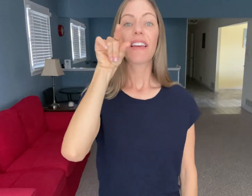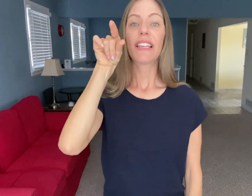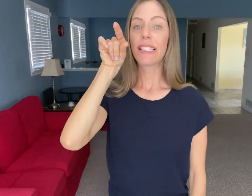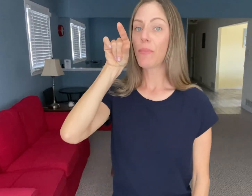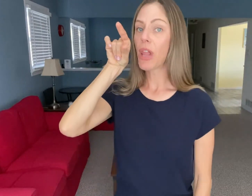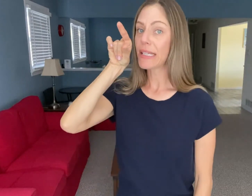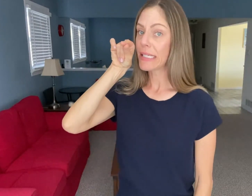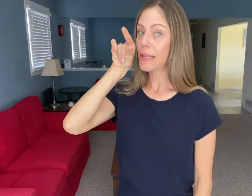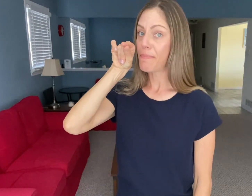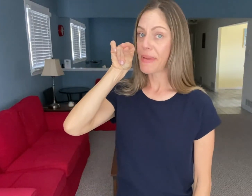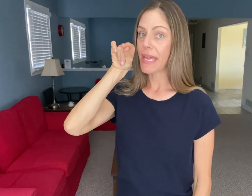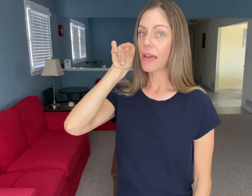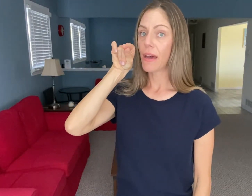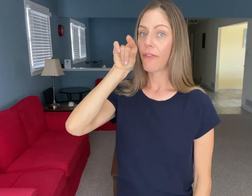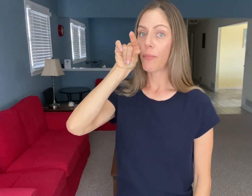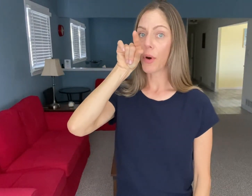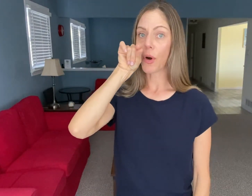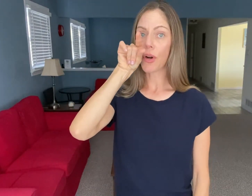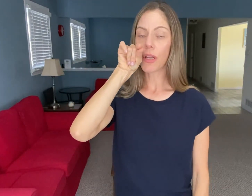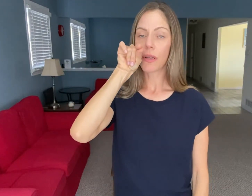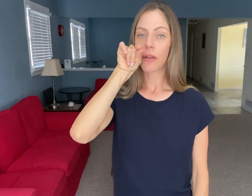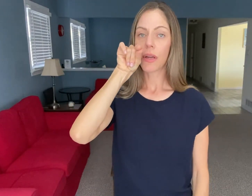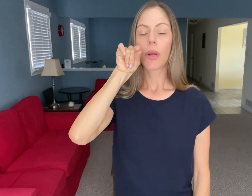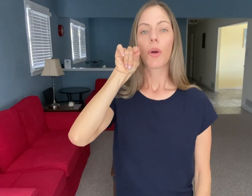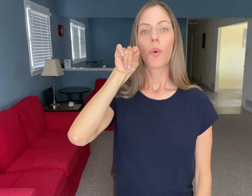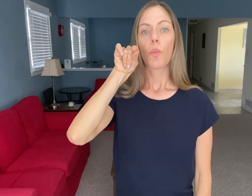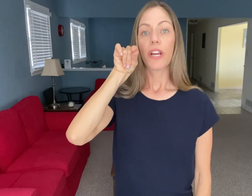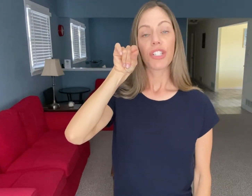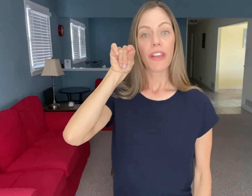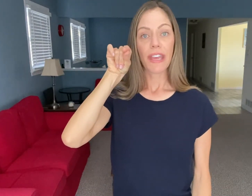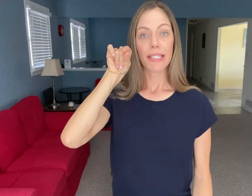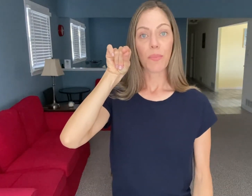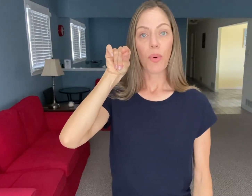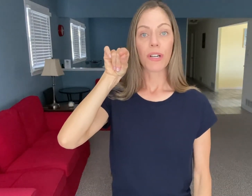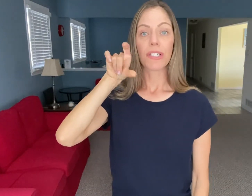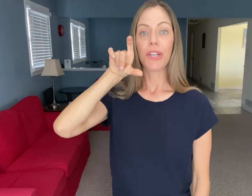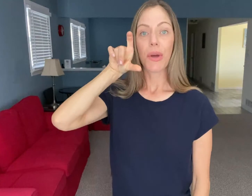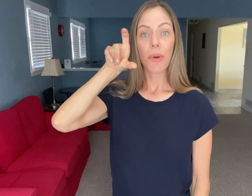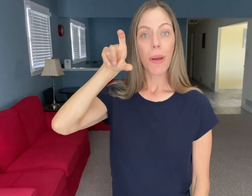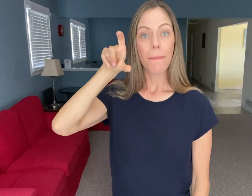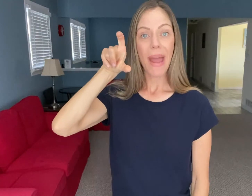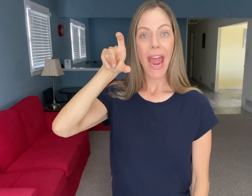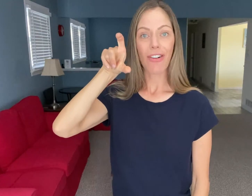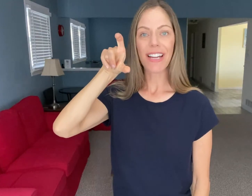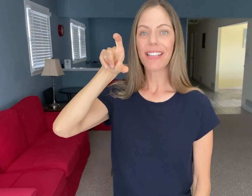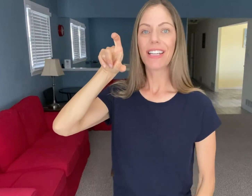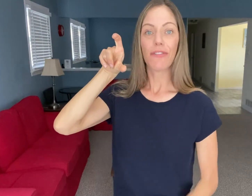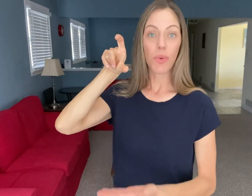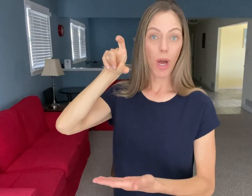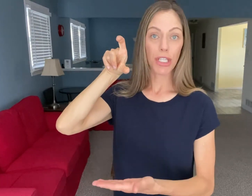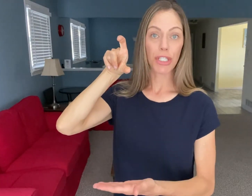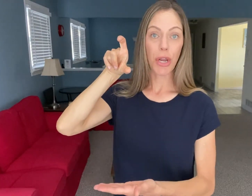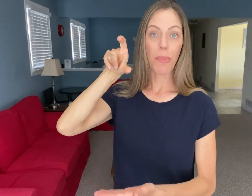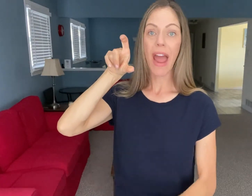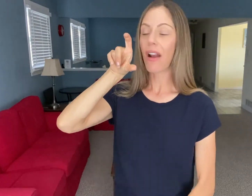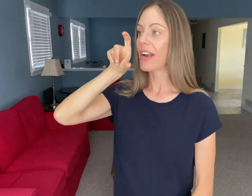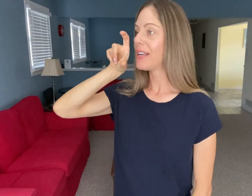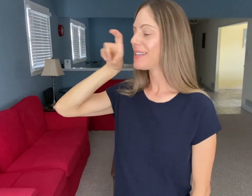This symbolizes the beak of a bird which I think is important to note "Parrot" if you wanted to show Parrot.